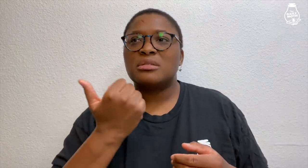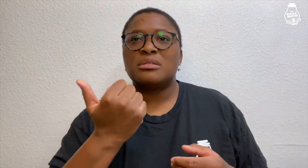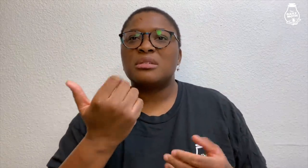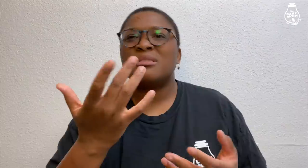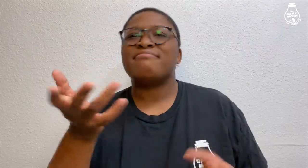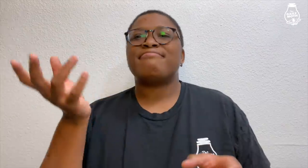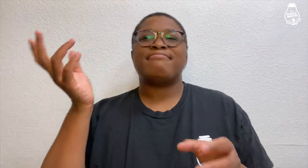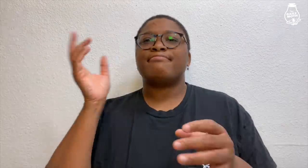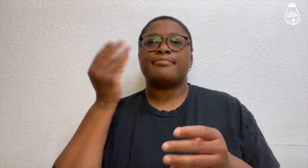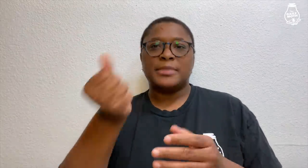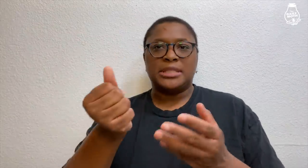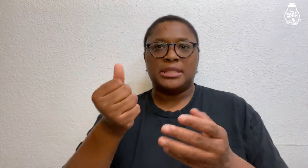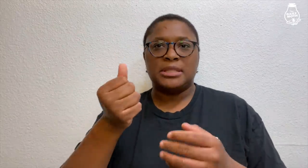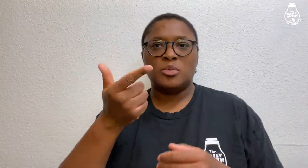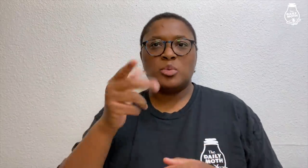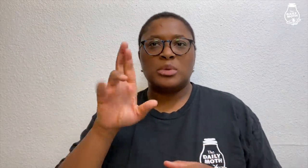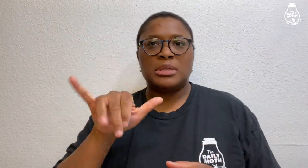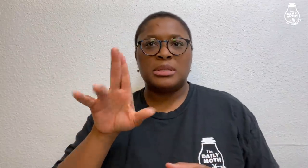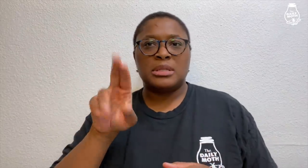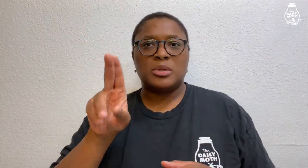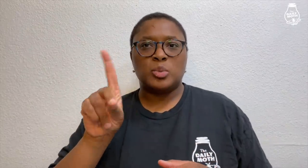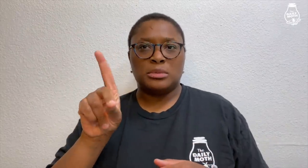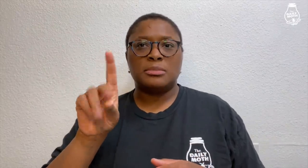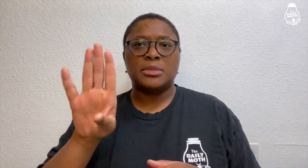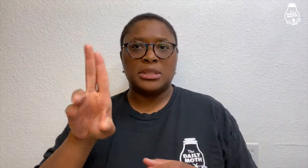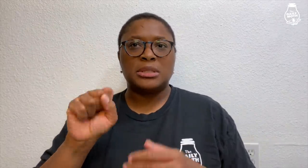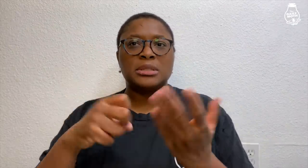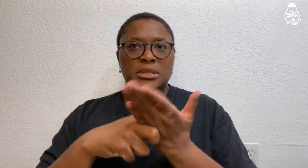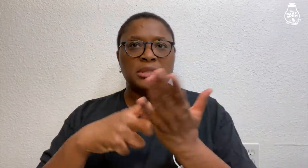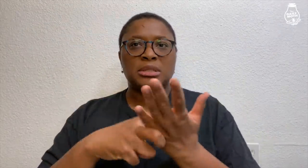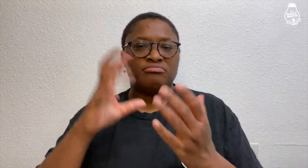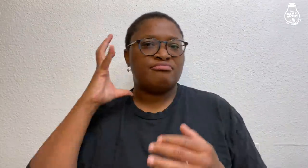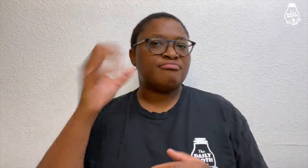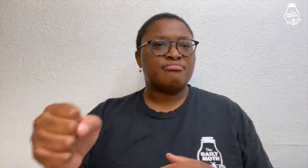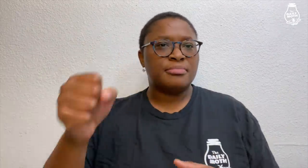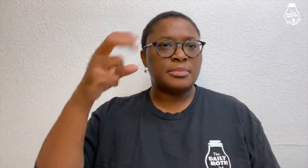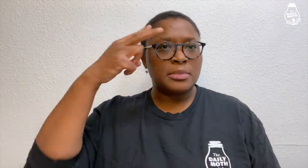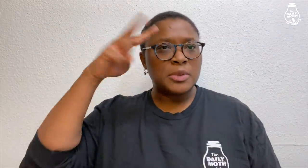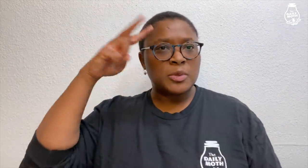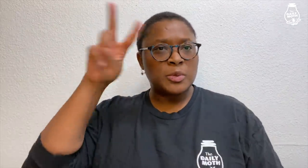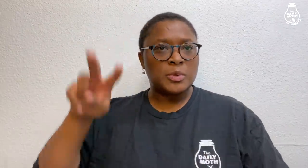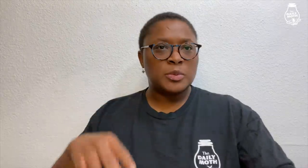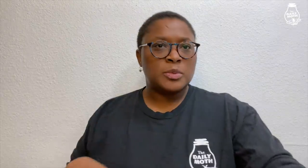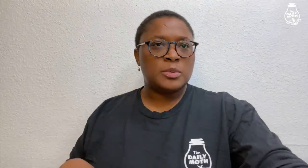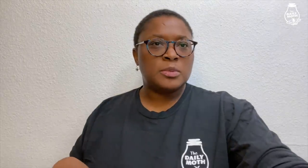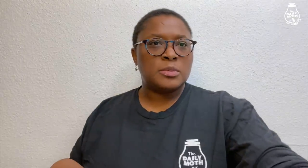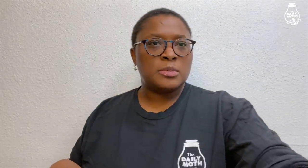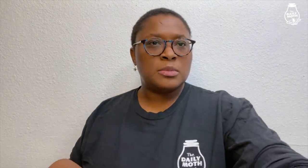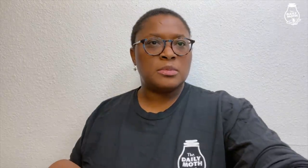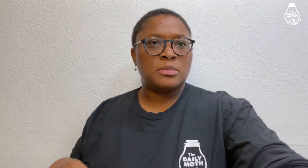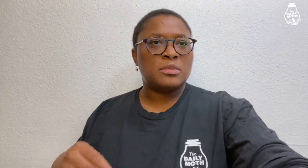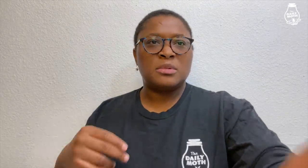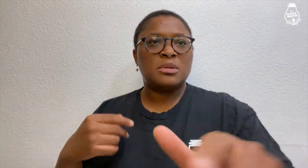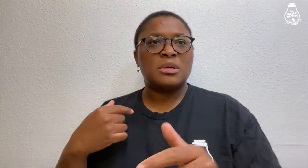Then I bought a Greyhound bus ticket to go to Mexico.